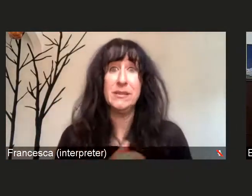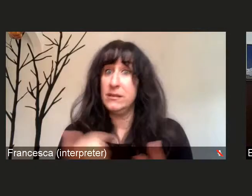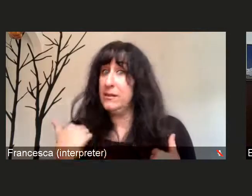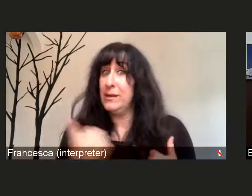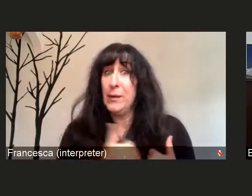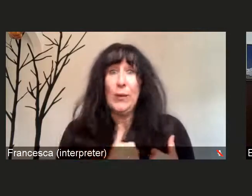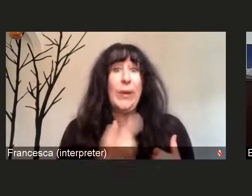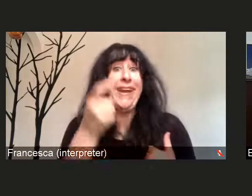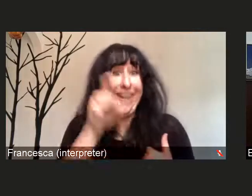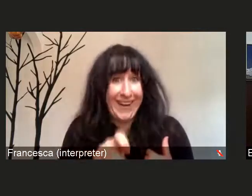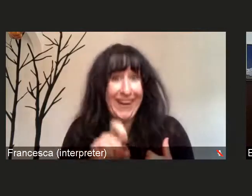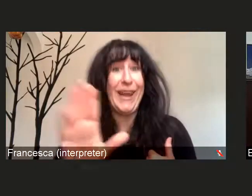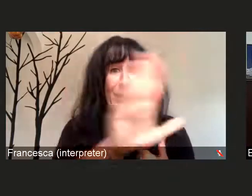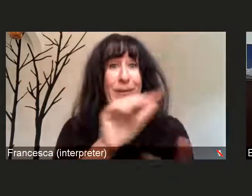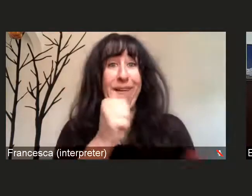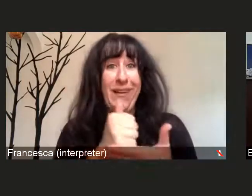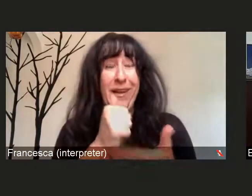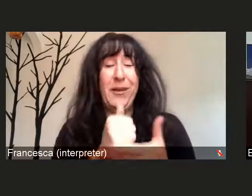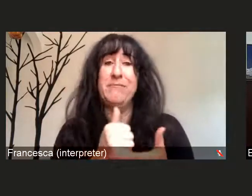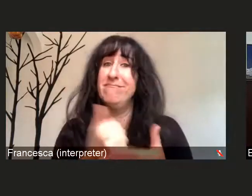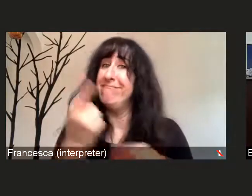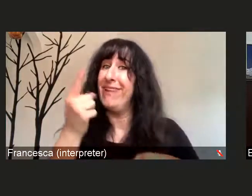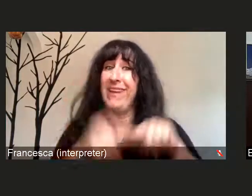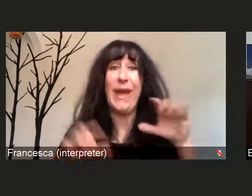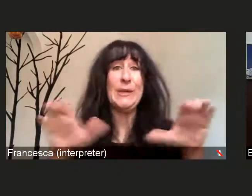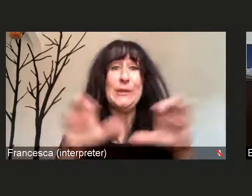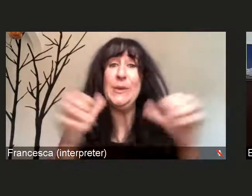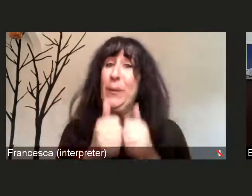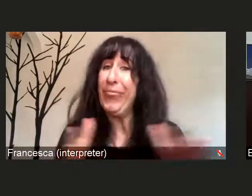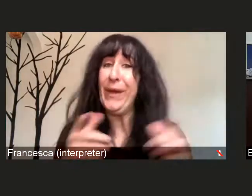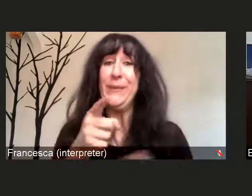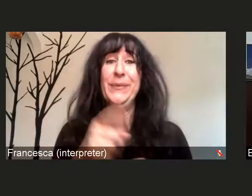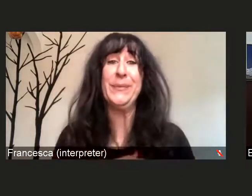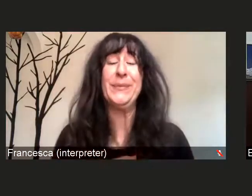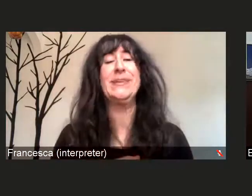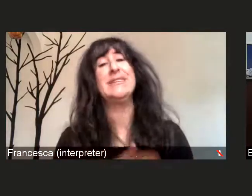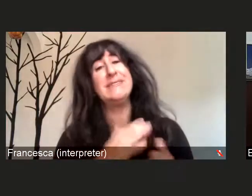So thank you all for doing what you need to do